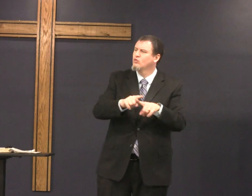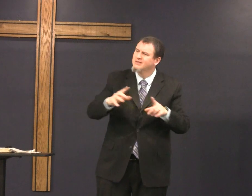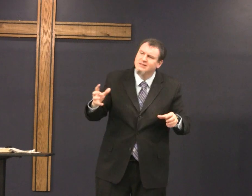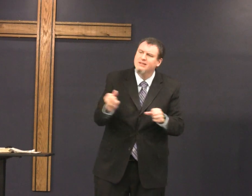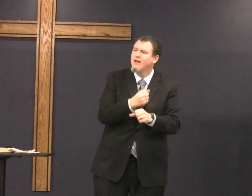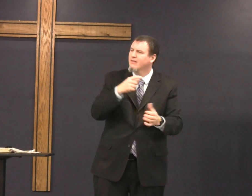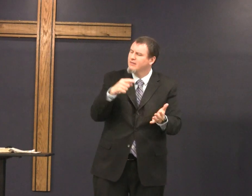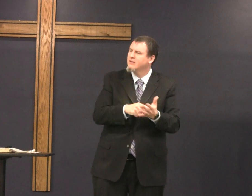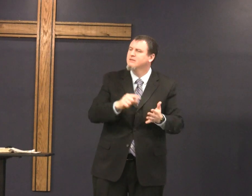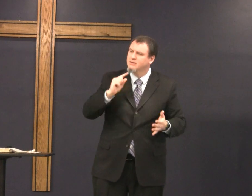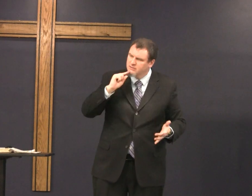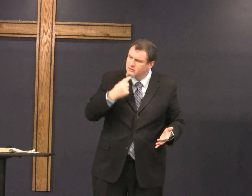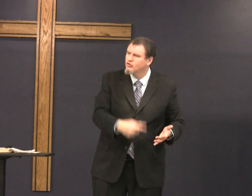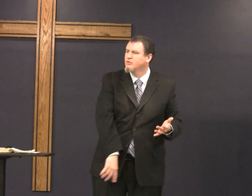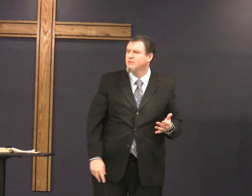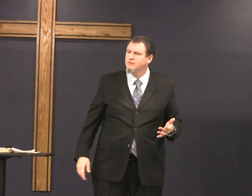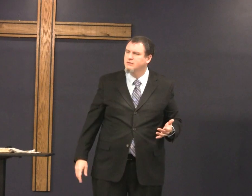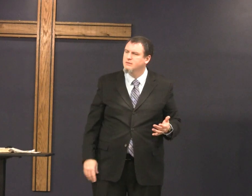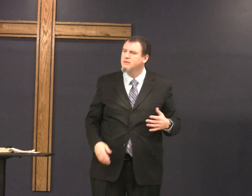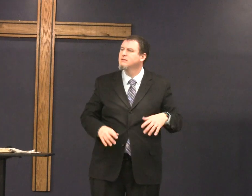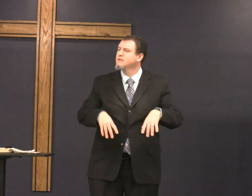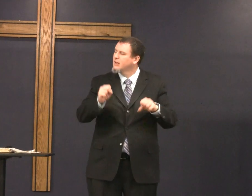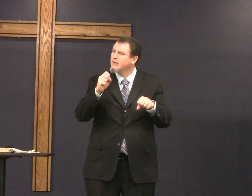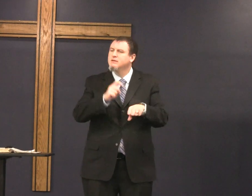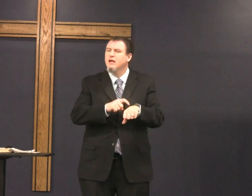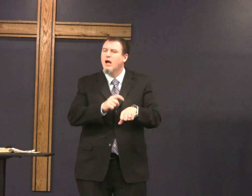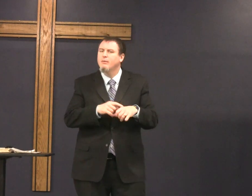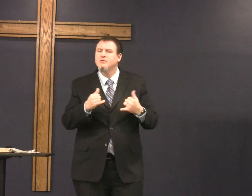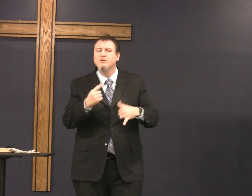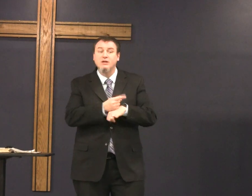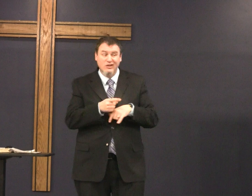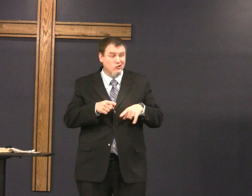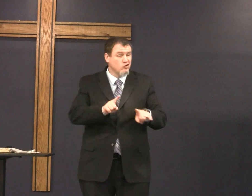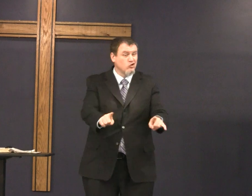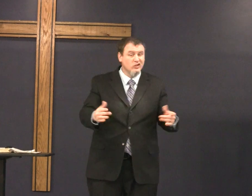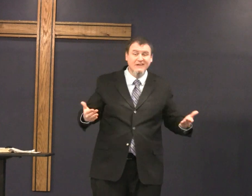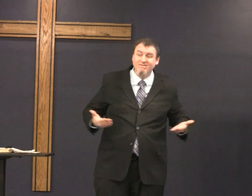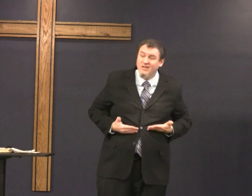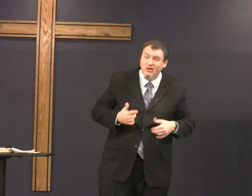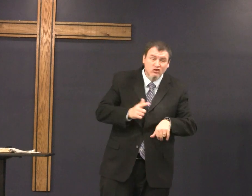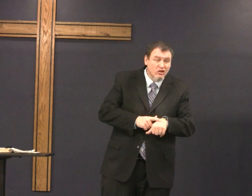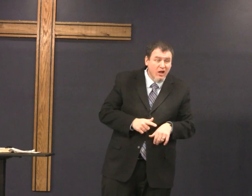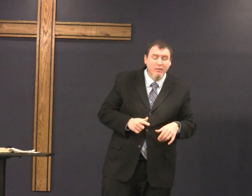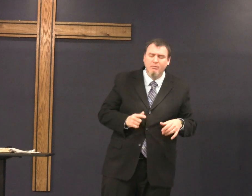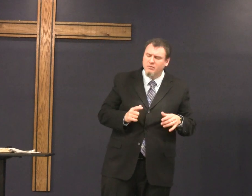I encourage you to take this seriously take time today